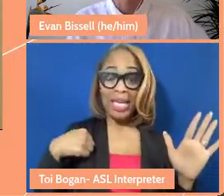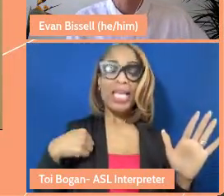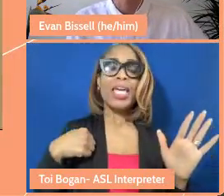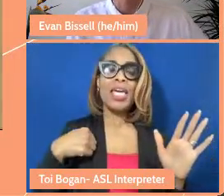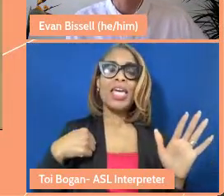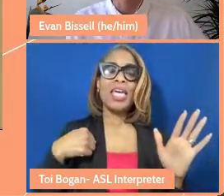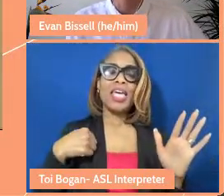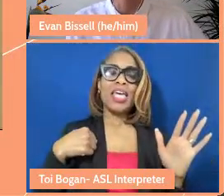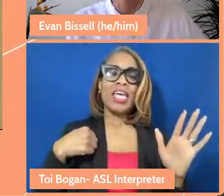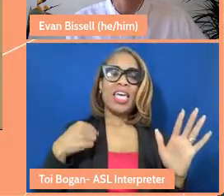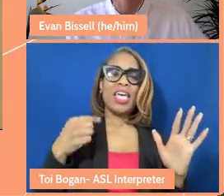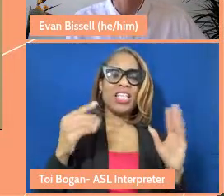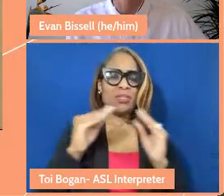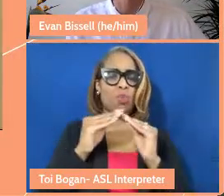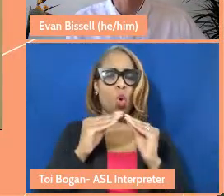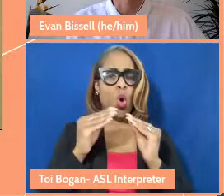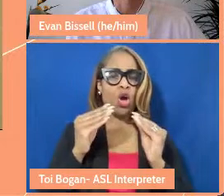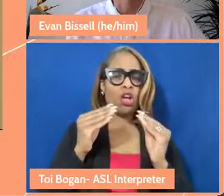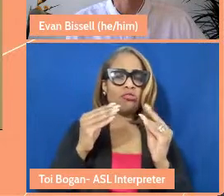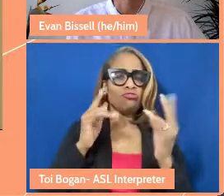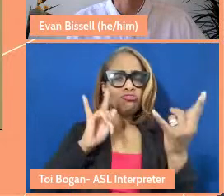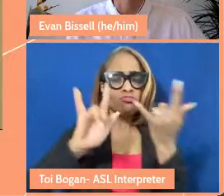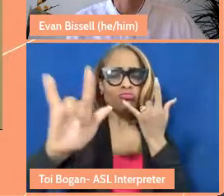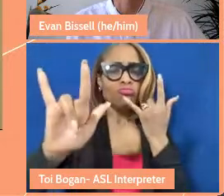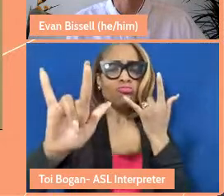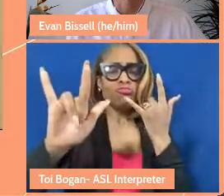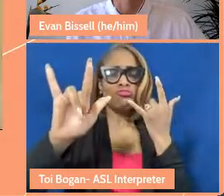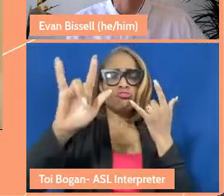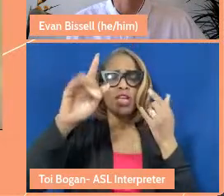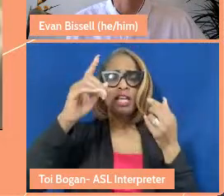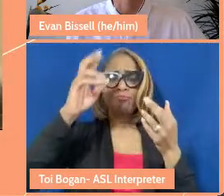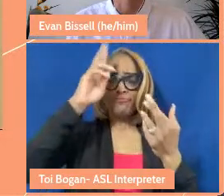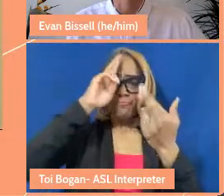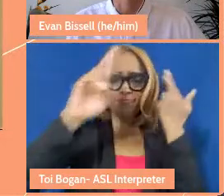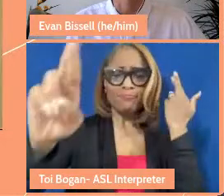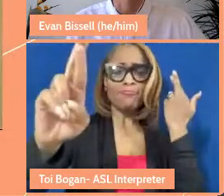mutual love and consideration of each other away when you get into that kind of big thinking.